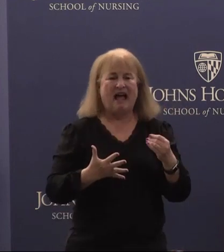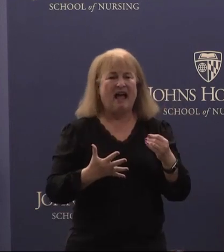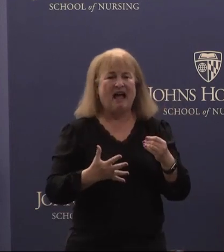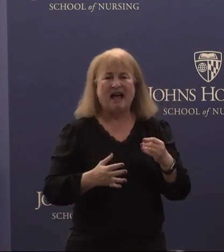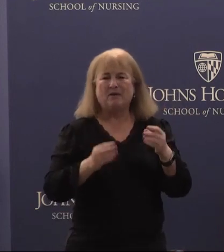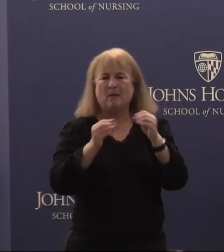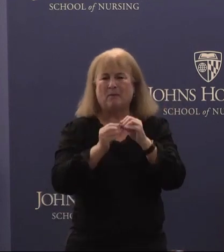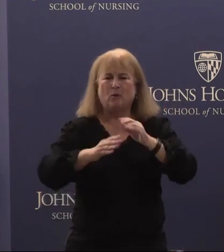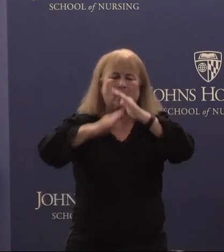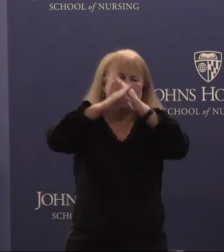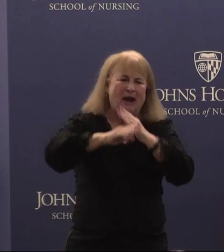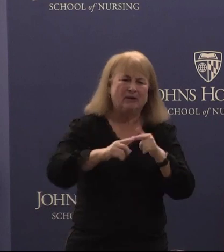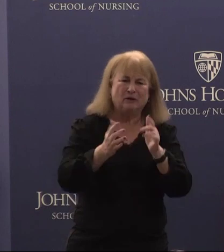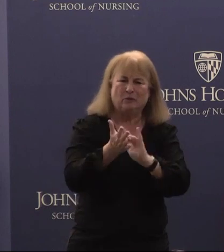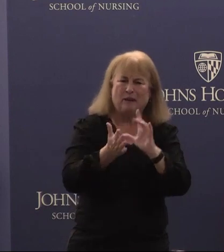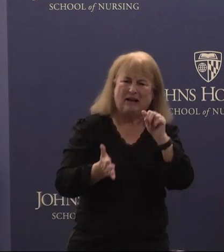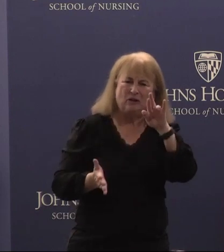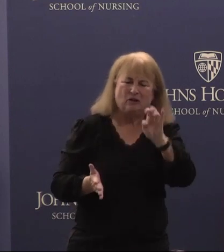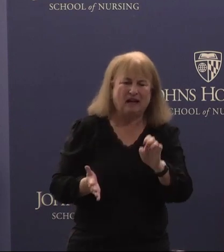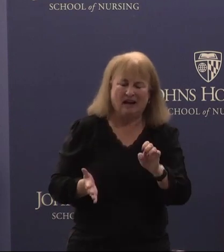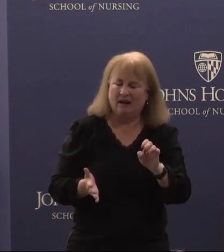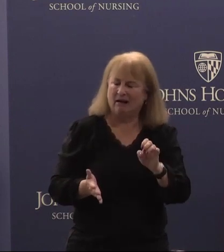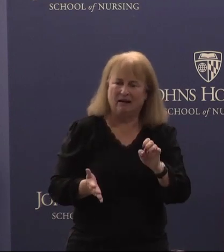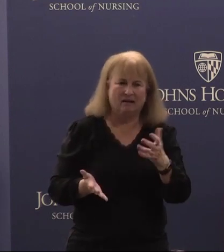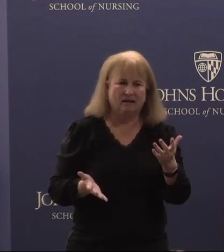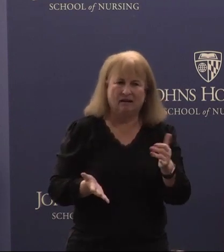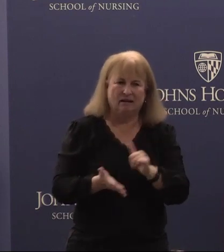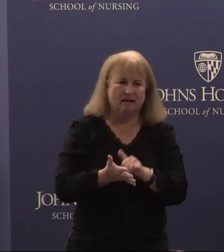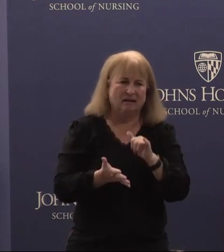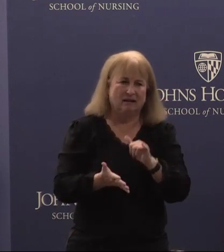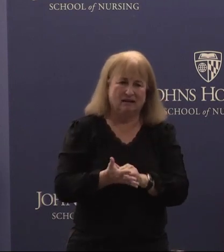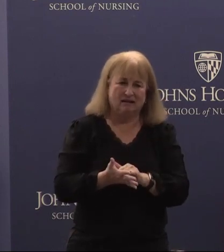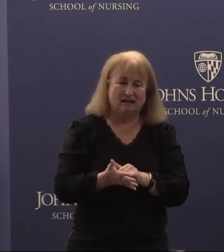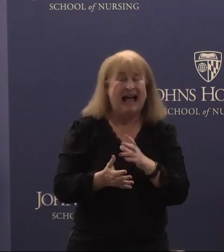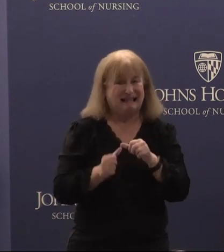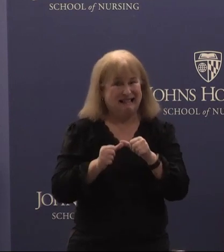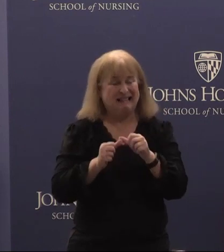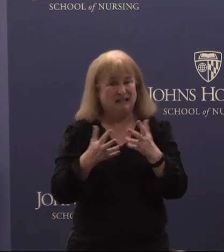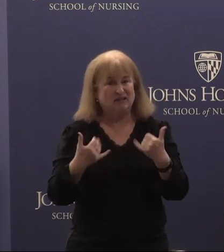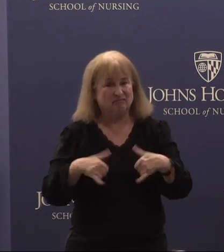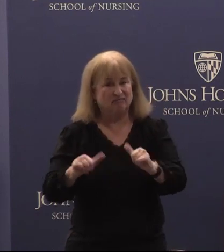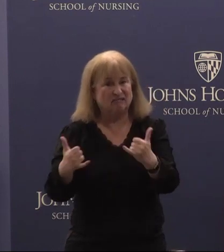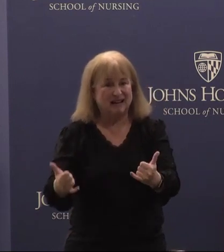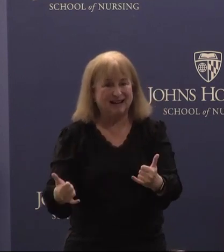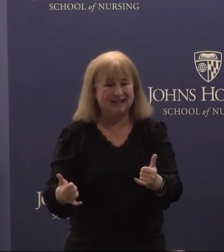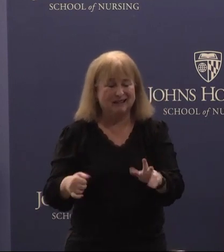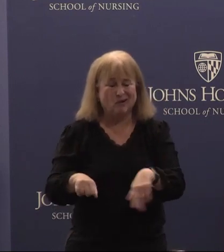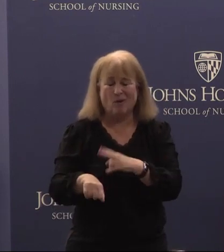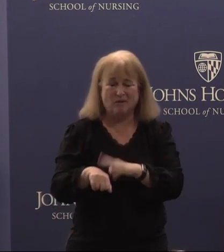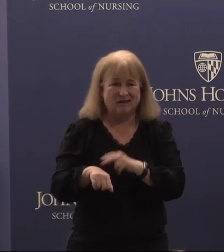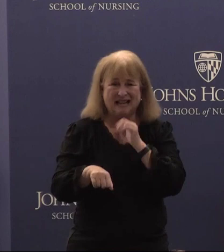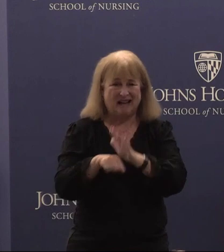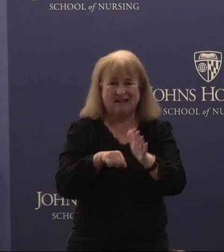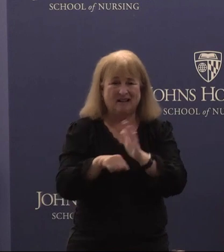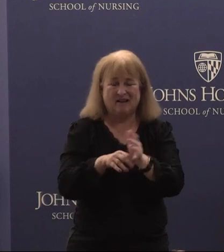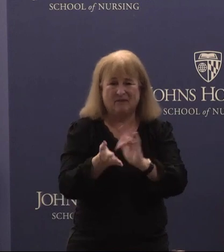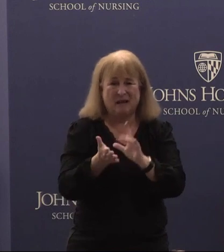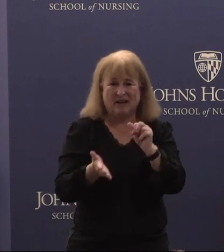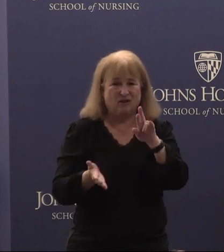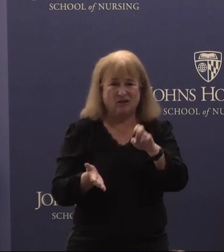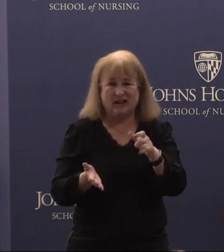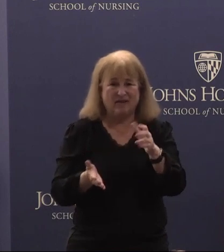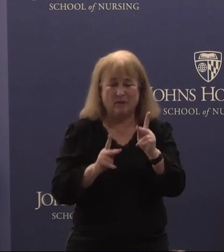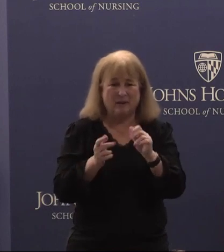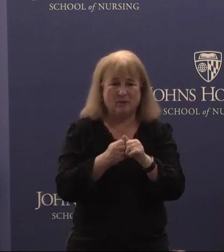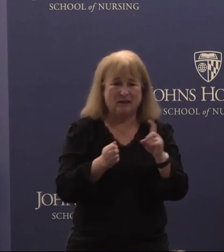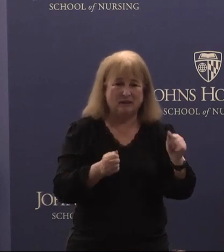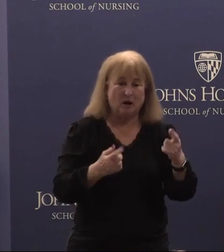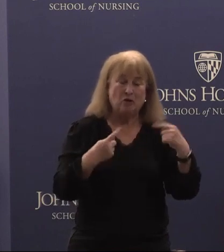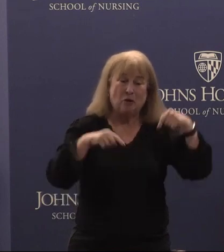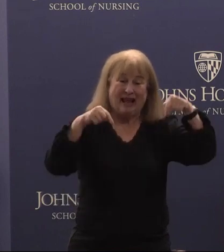medical care were, and I dare say continue to be, the norm. During this shipwreck Dr.